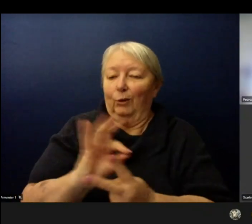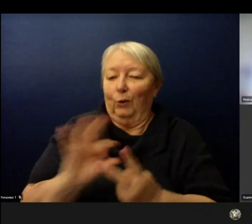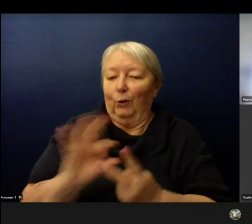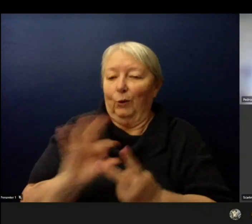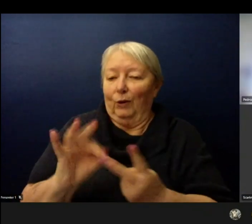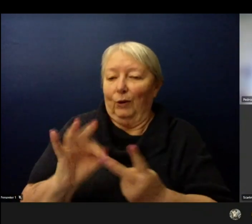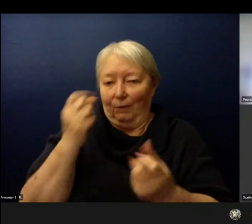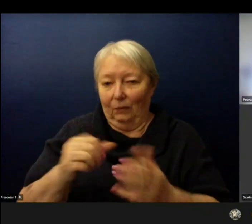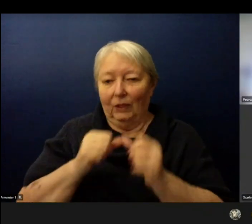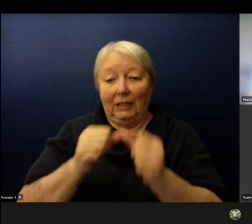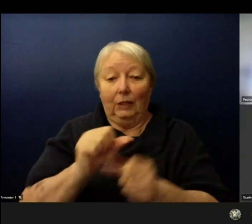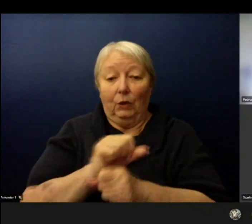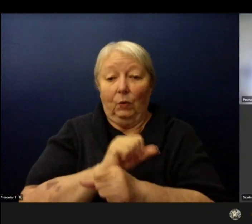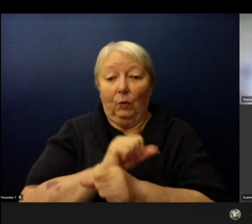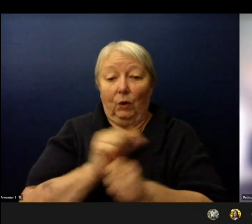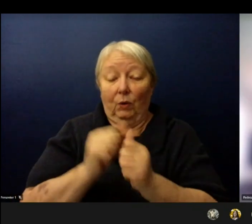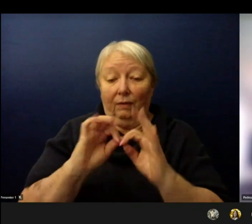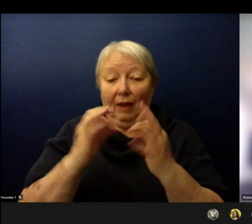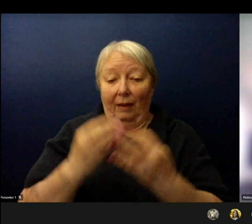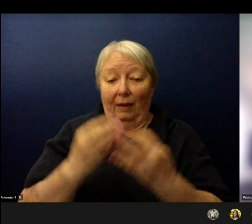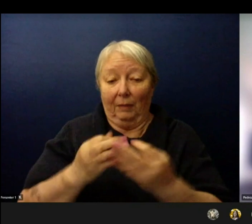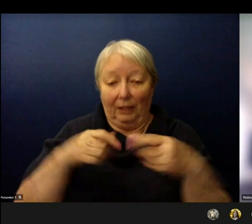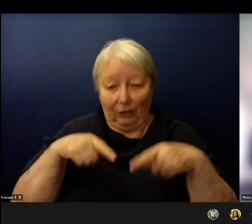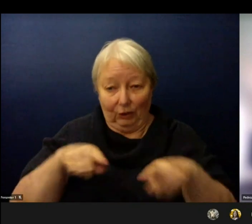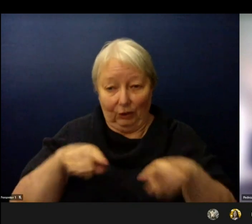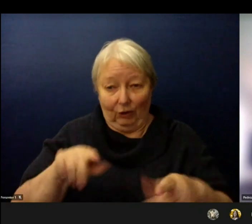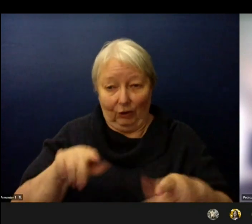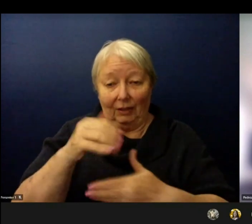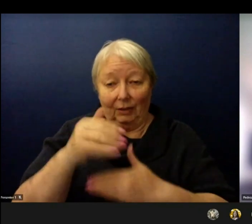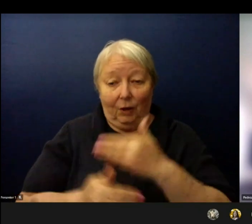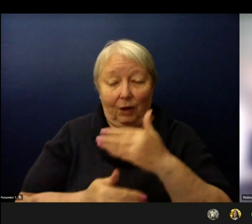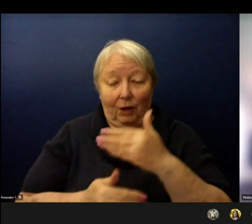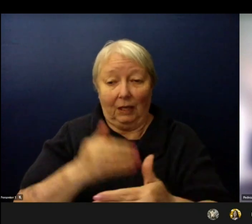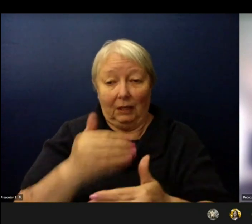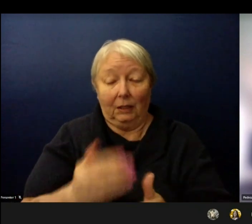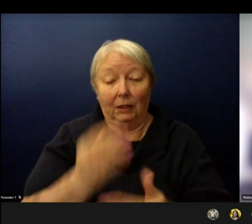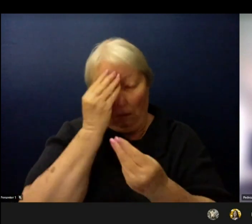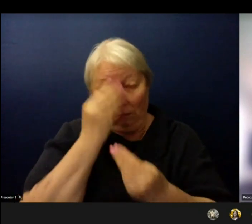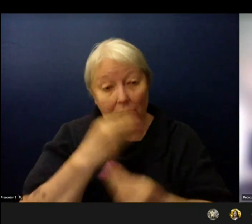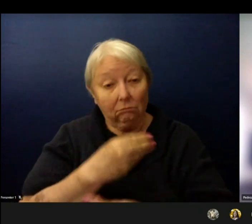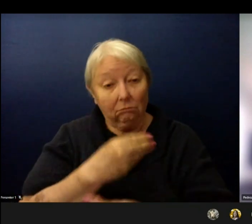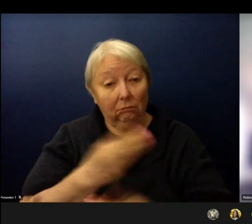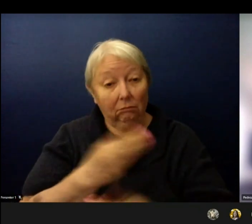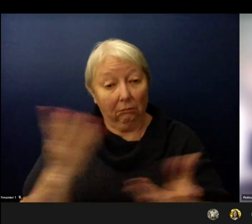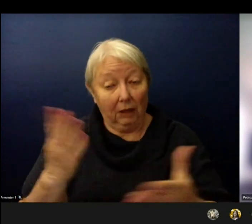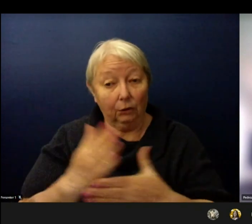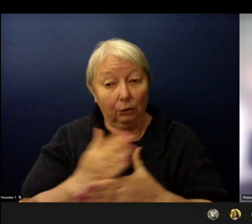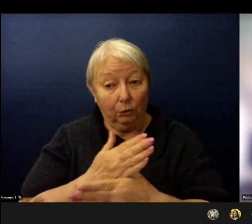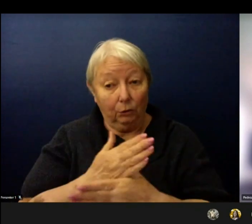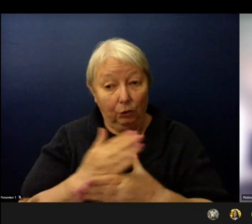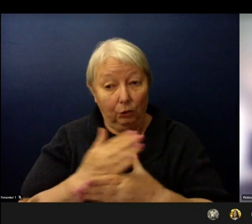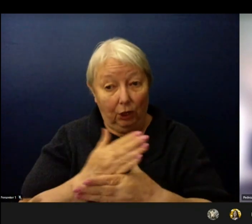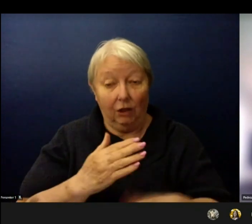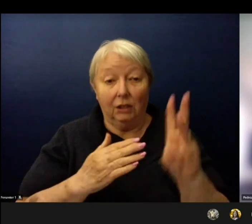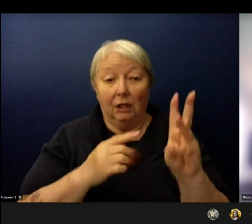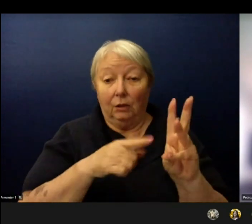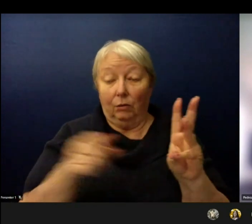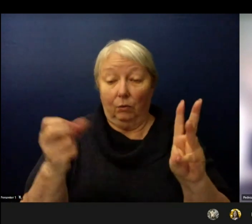throughout this process. Just some information to share. 6-12 intensive service bell times are aligned